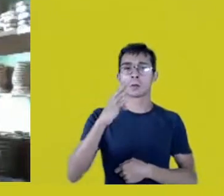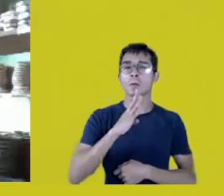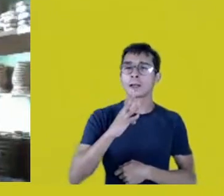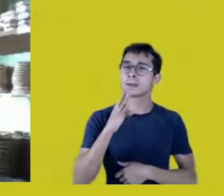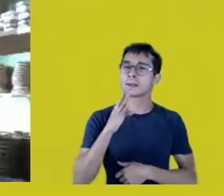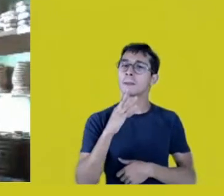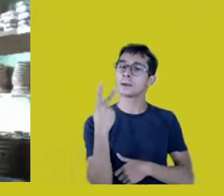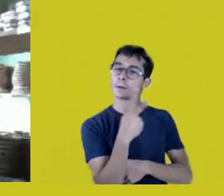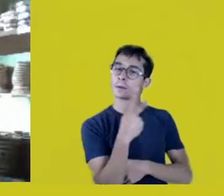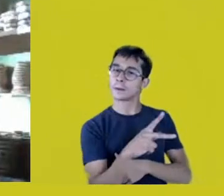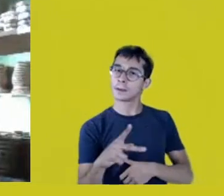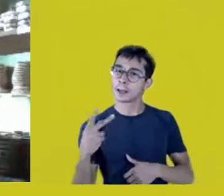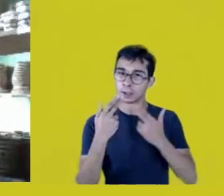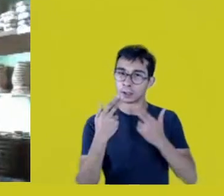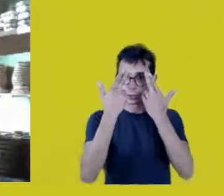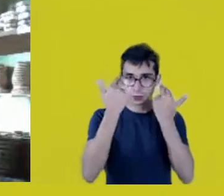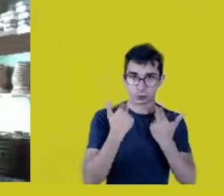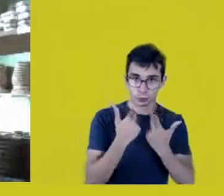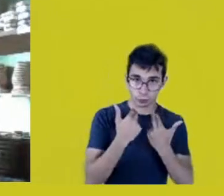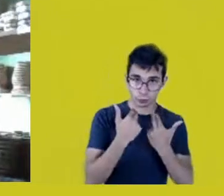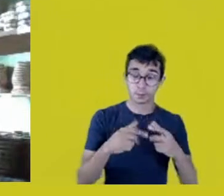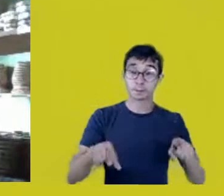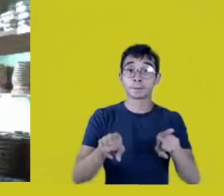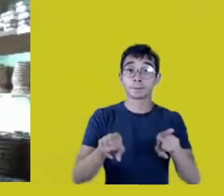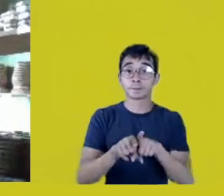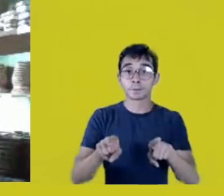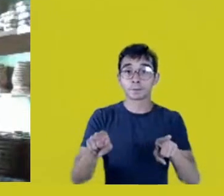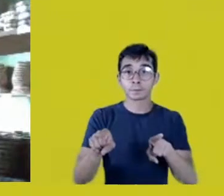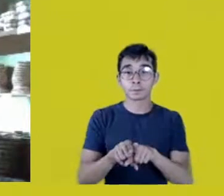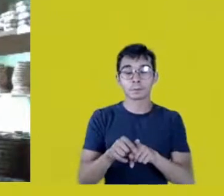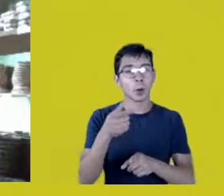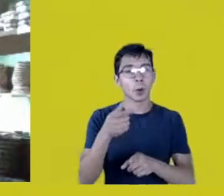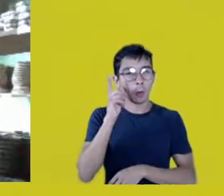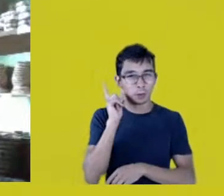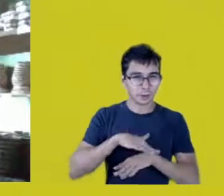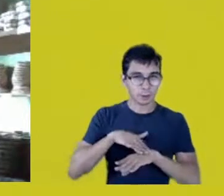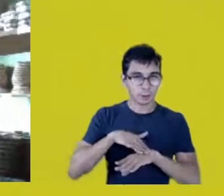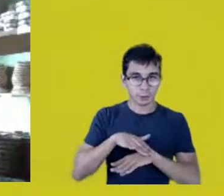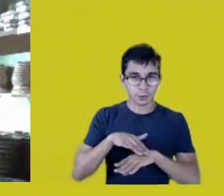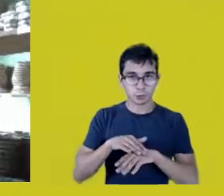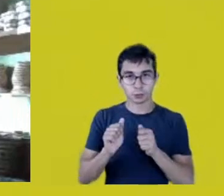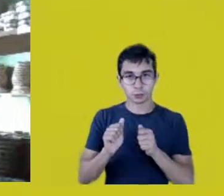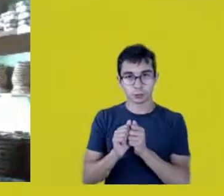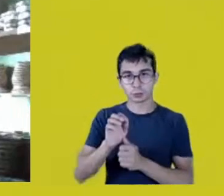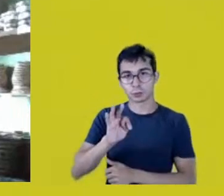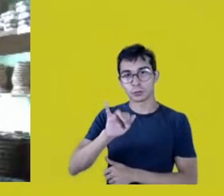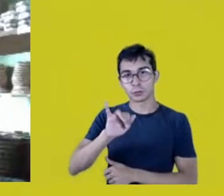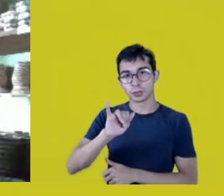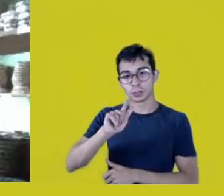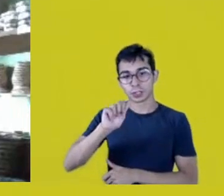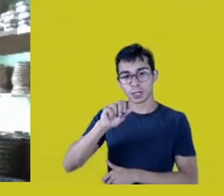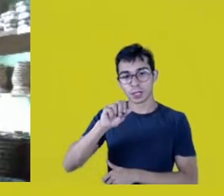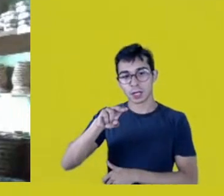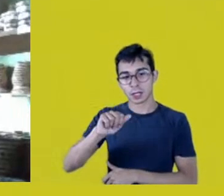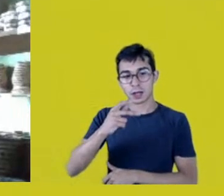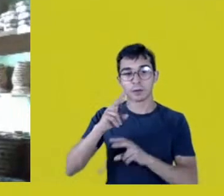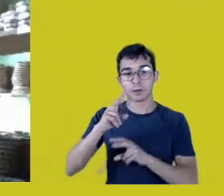On the contrary, yesterday we were talking here to Tiganá about a more extractivistic notion,